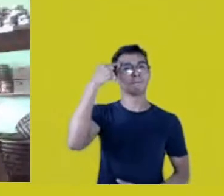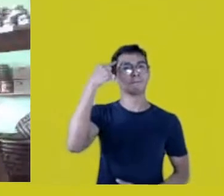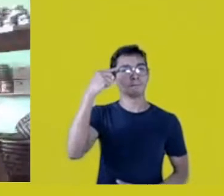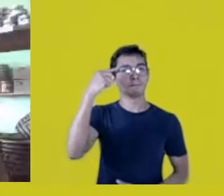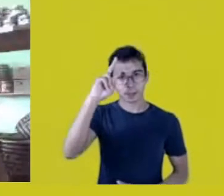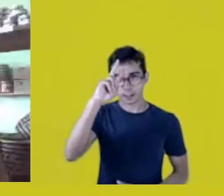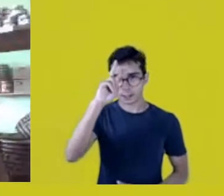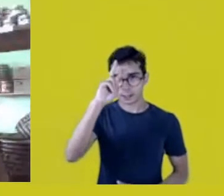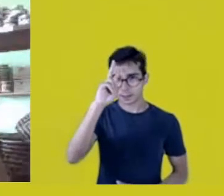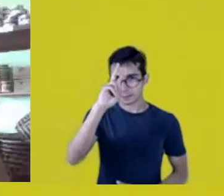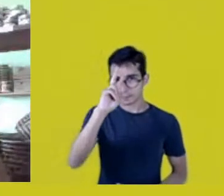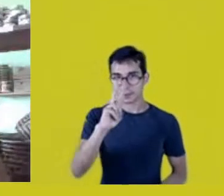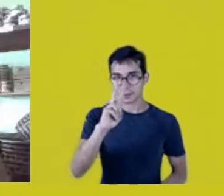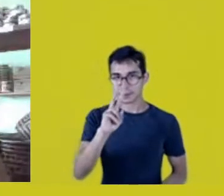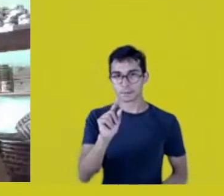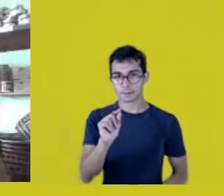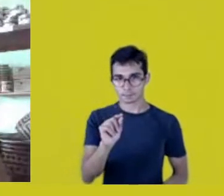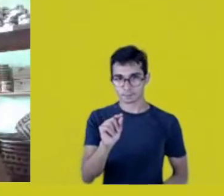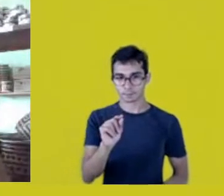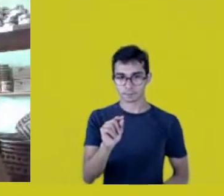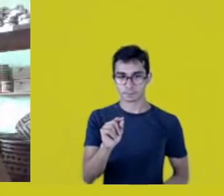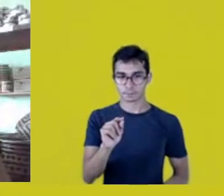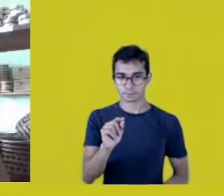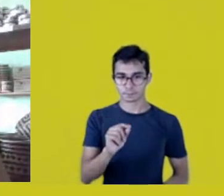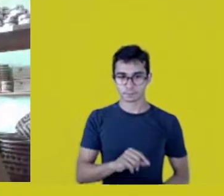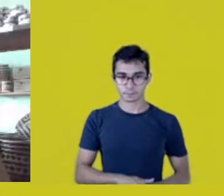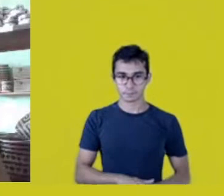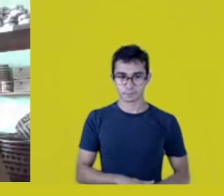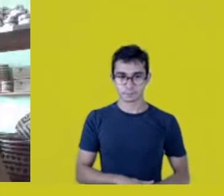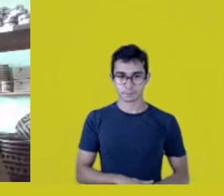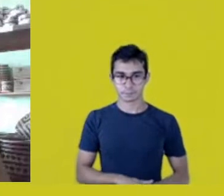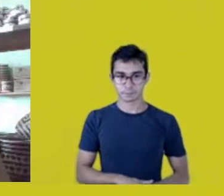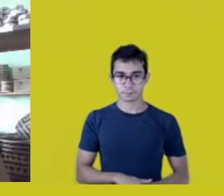that there is something called royalty rights.